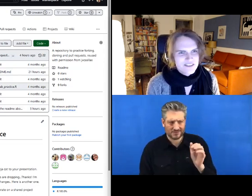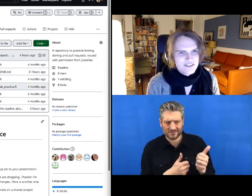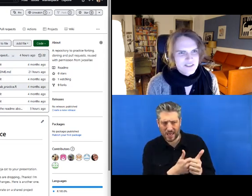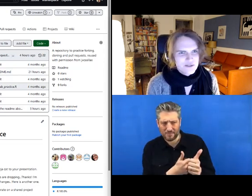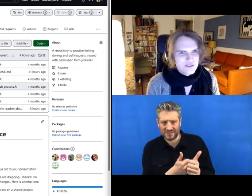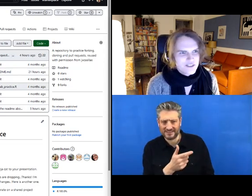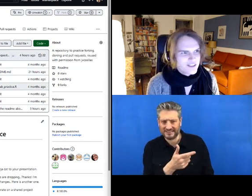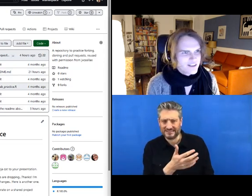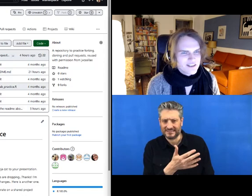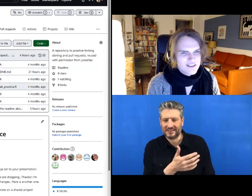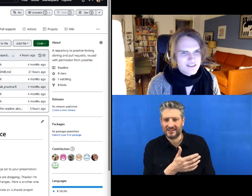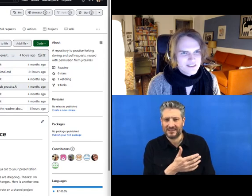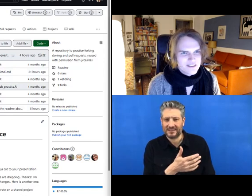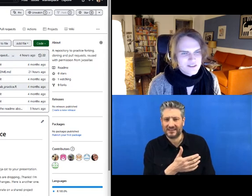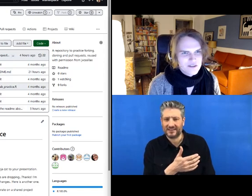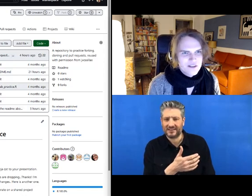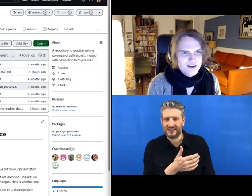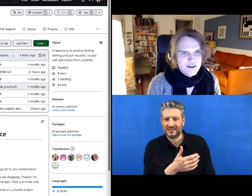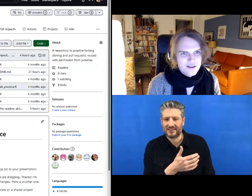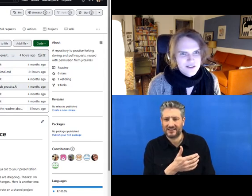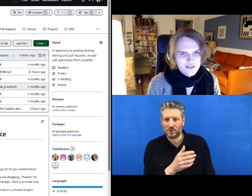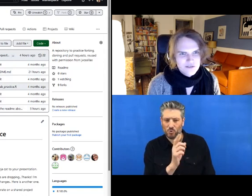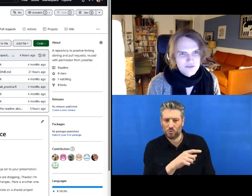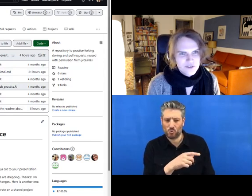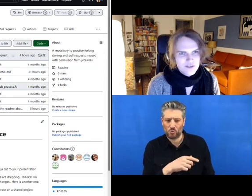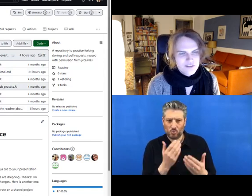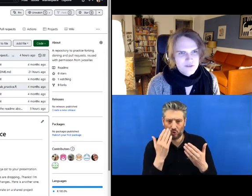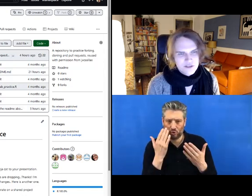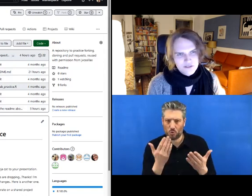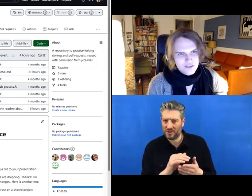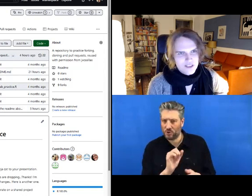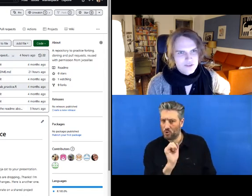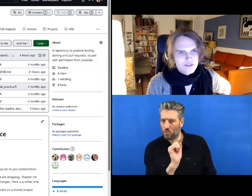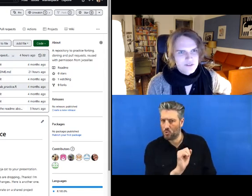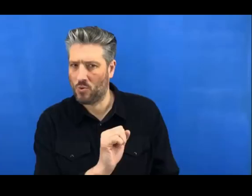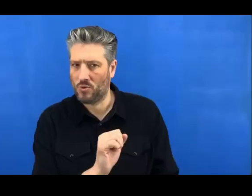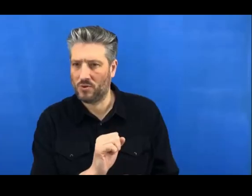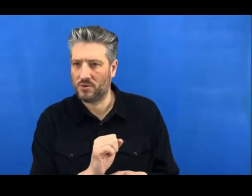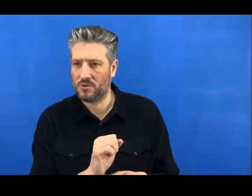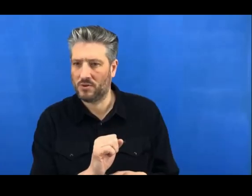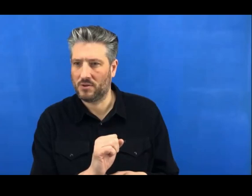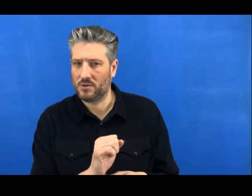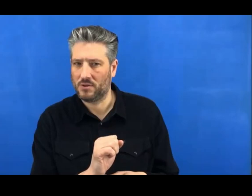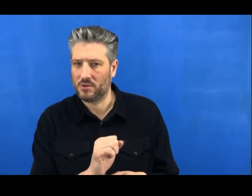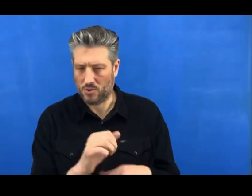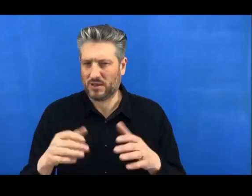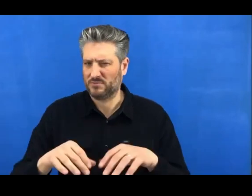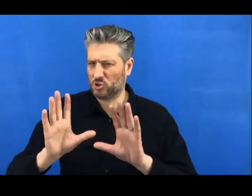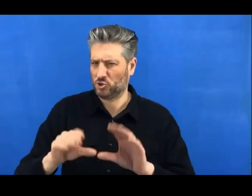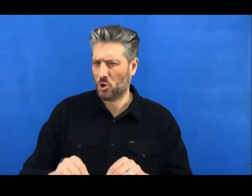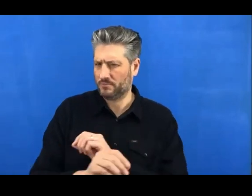what it looks like at her end and then fork and do all the steps. So I'll stop sharing.